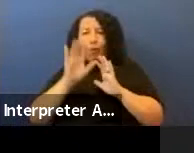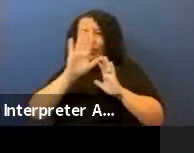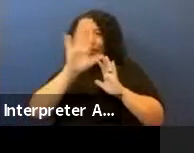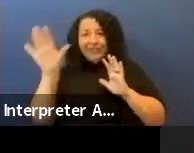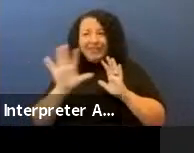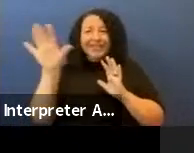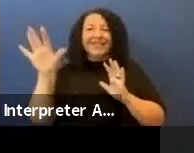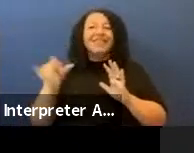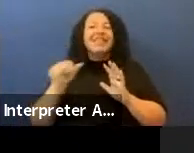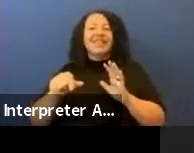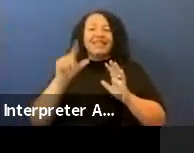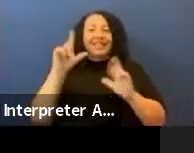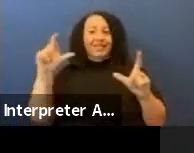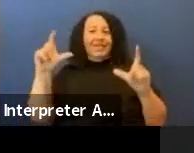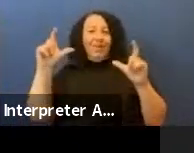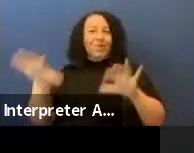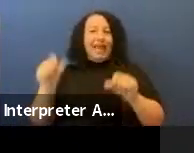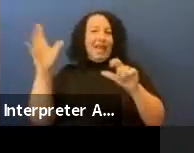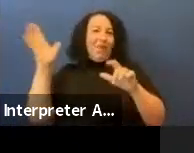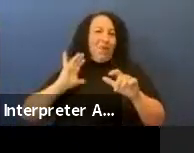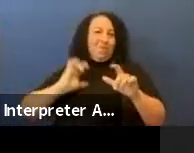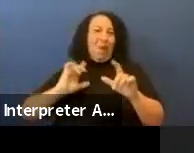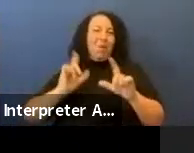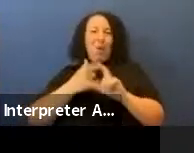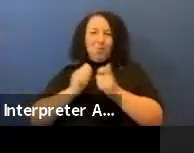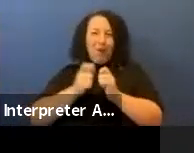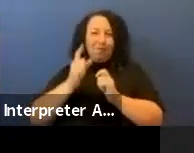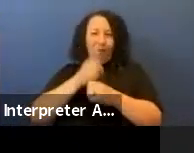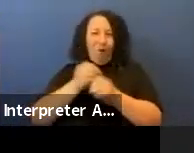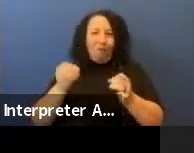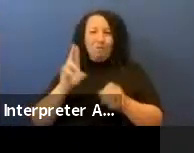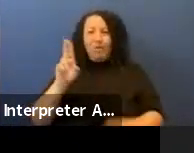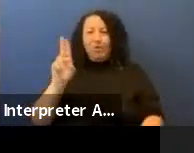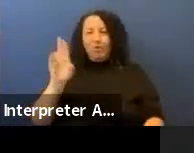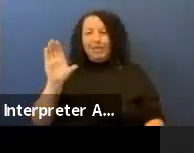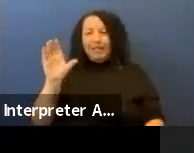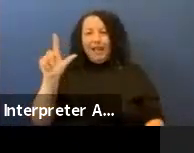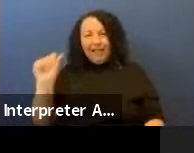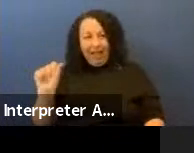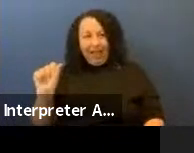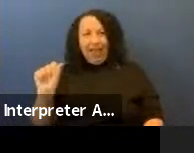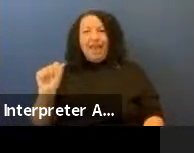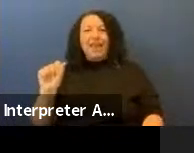office. UCLA commissioned this work as part of a